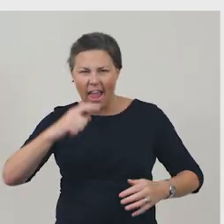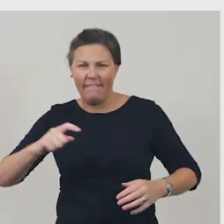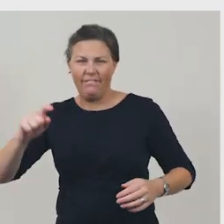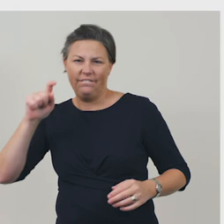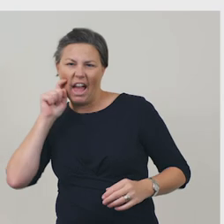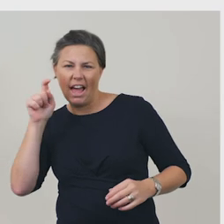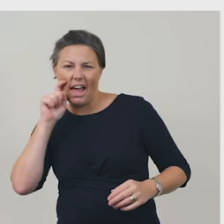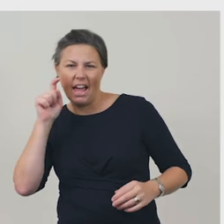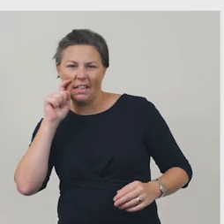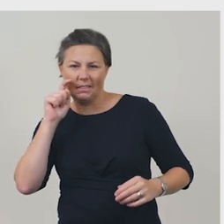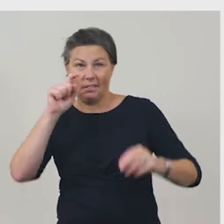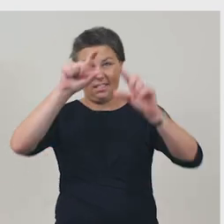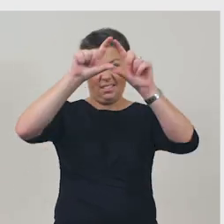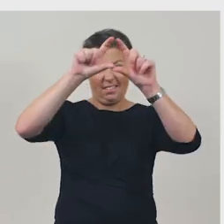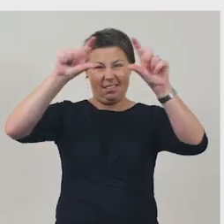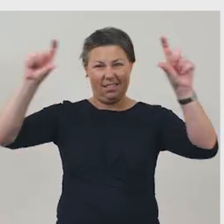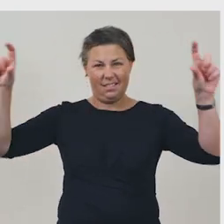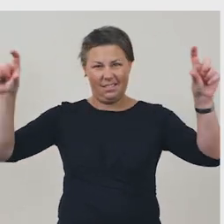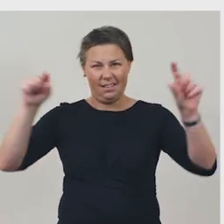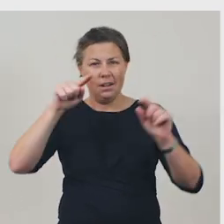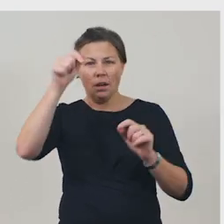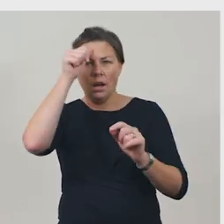If we think about what we know about persuasive language,